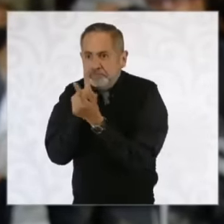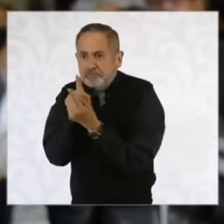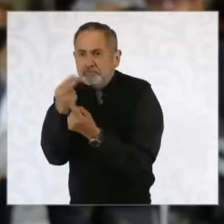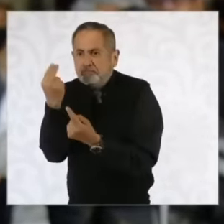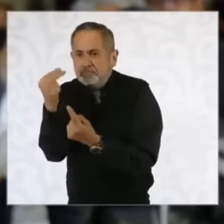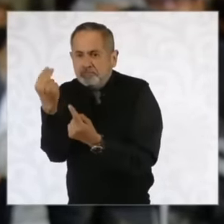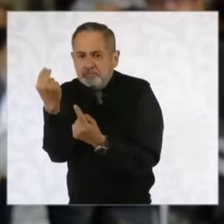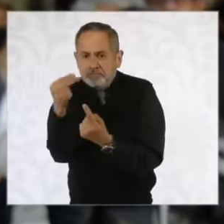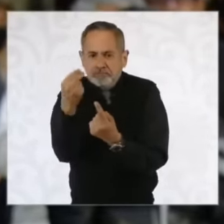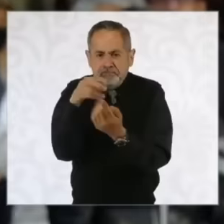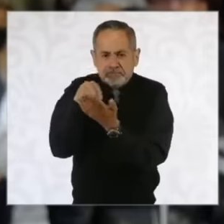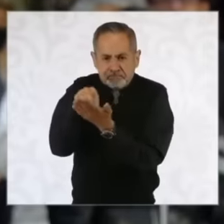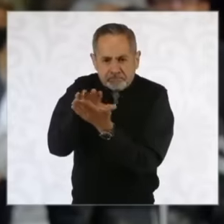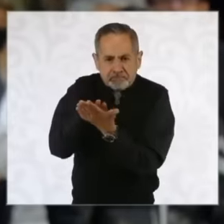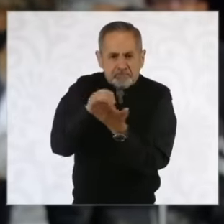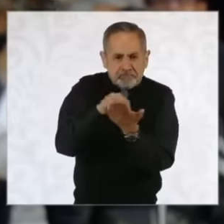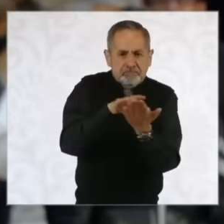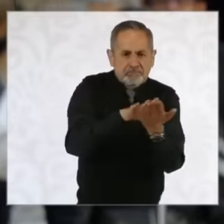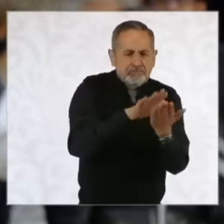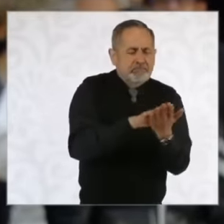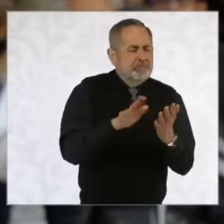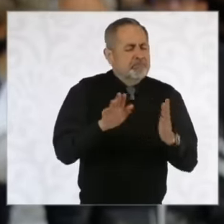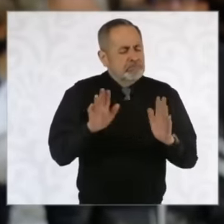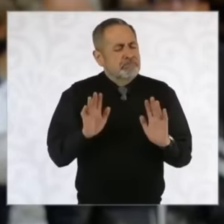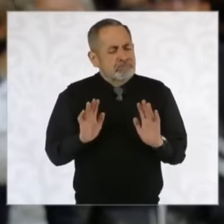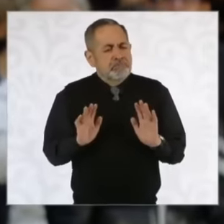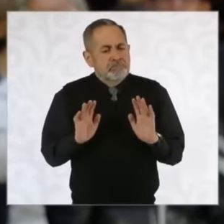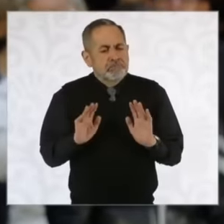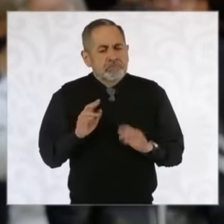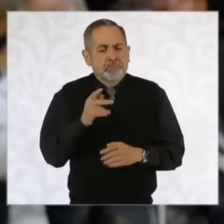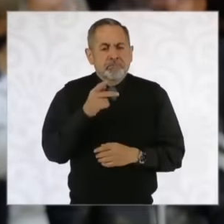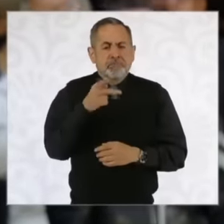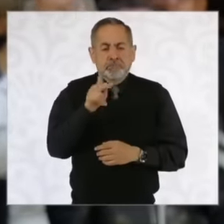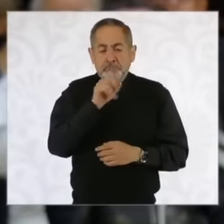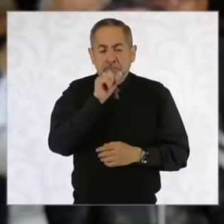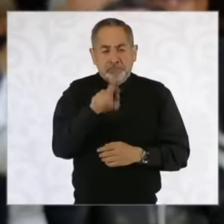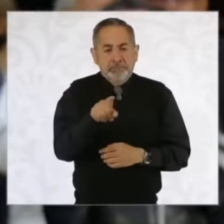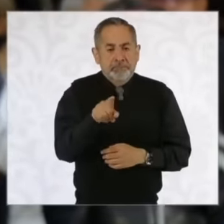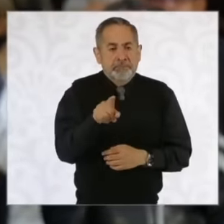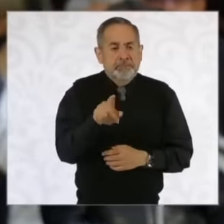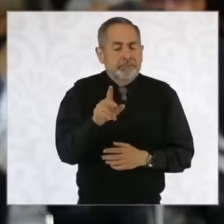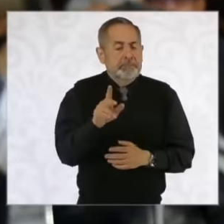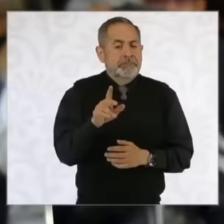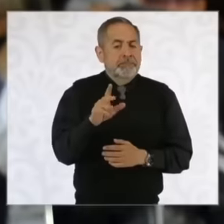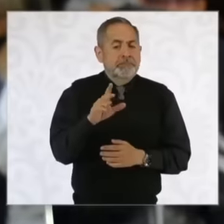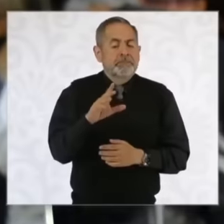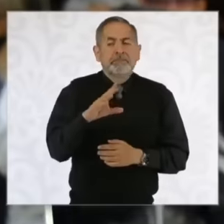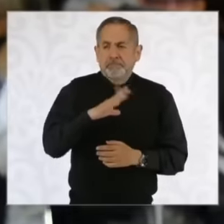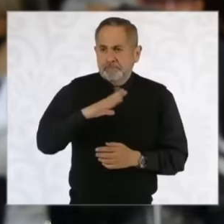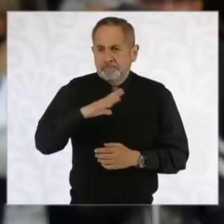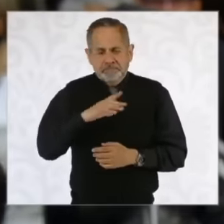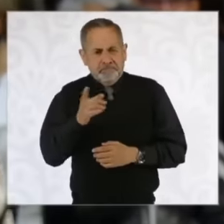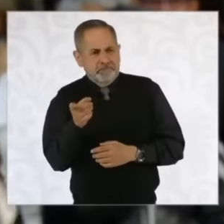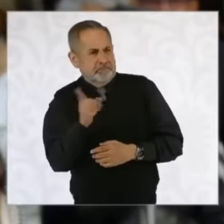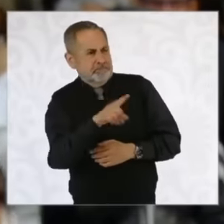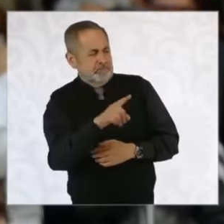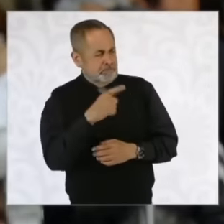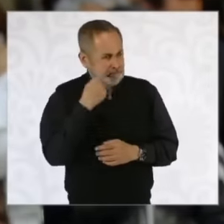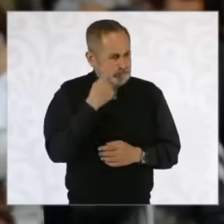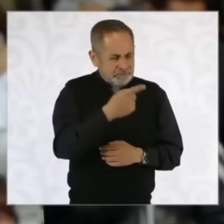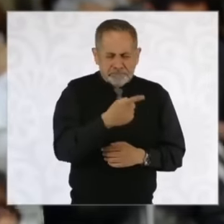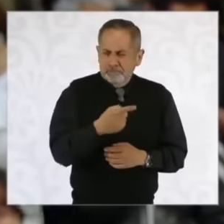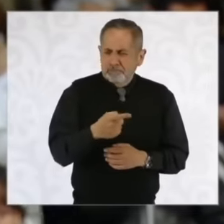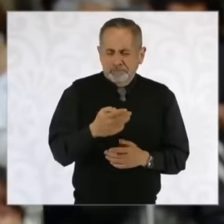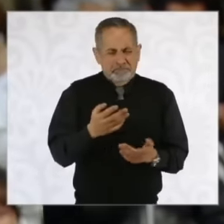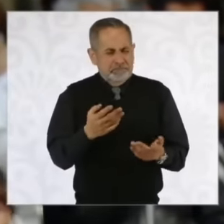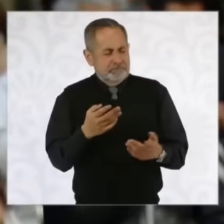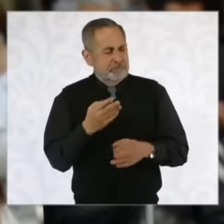More However, president at the same time there is a let's say a campaign against